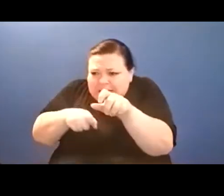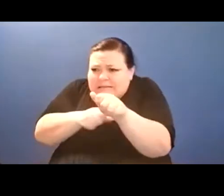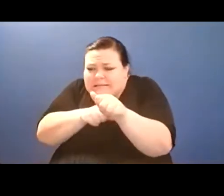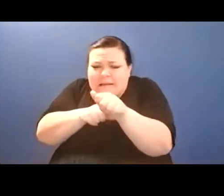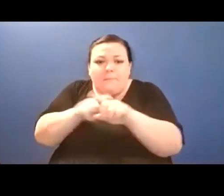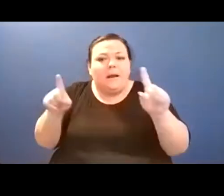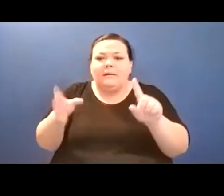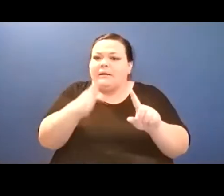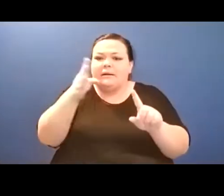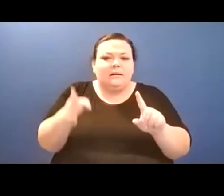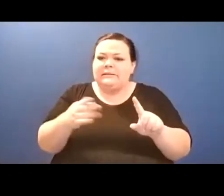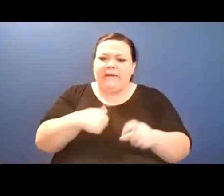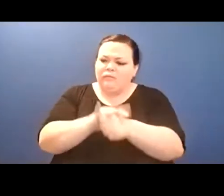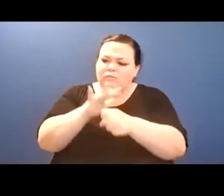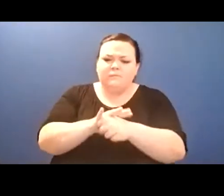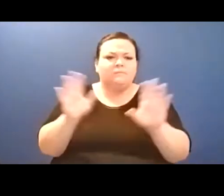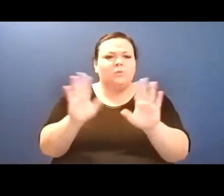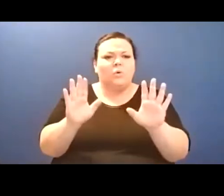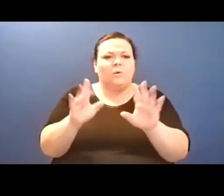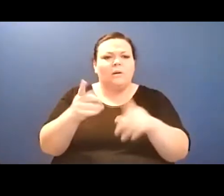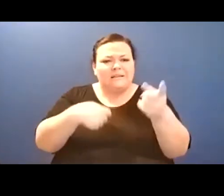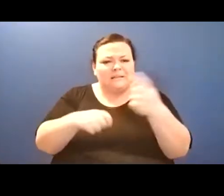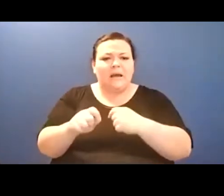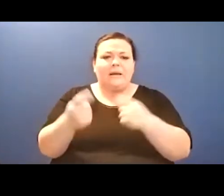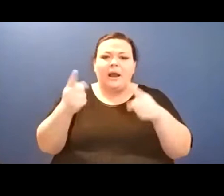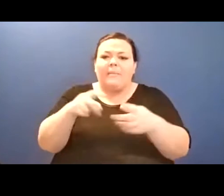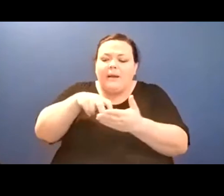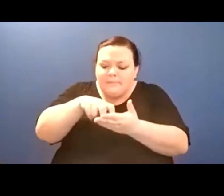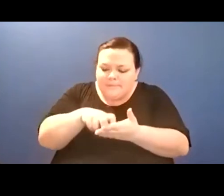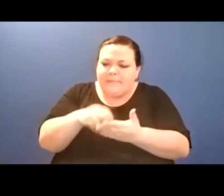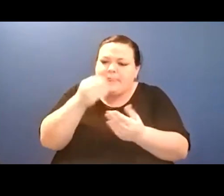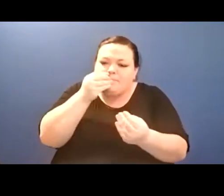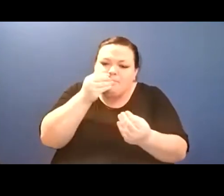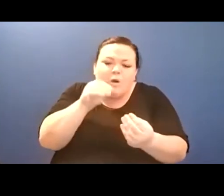one that spends his days/ staring out of windows looking for the car/ that holds the one he